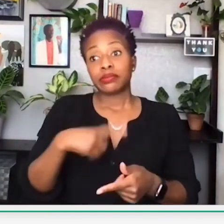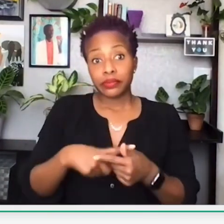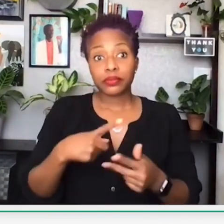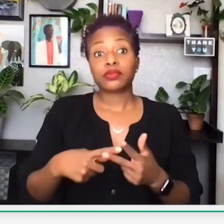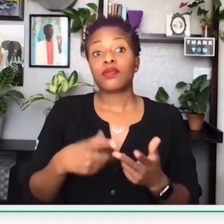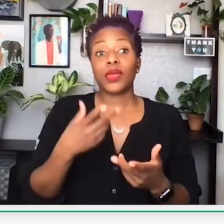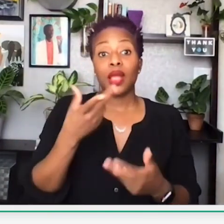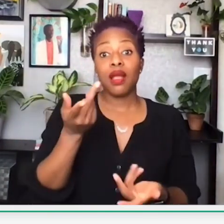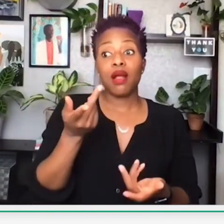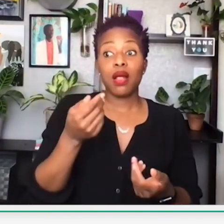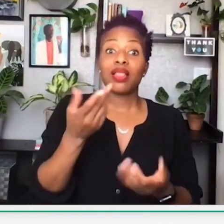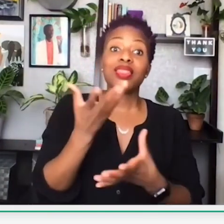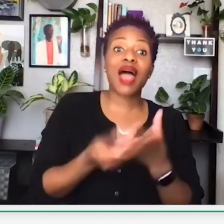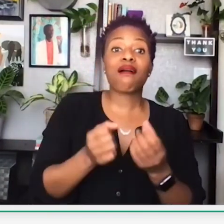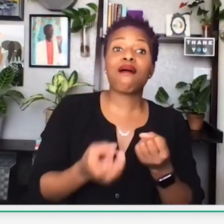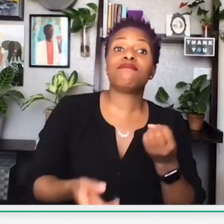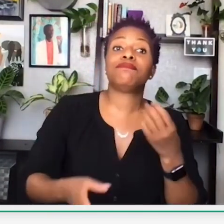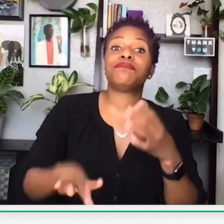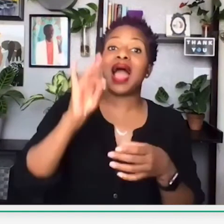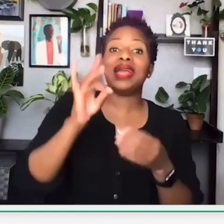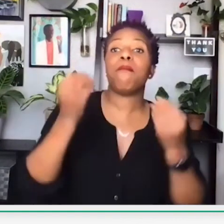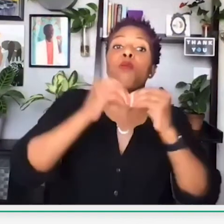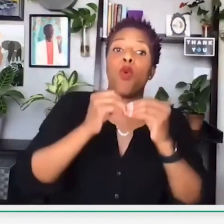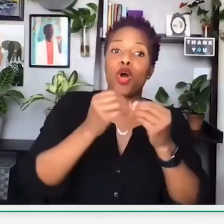which means that they were no longer able to continue their businesses,